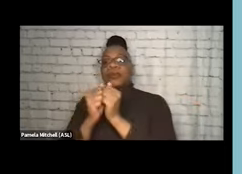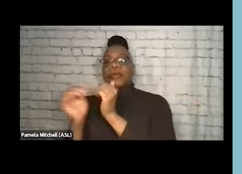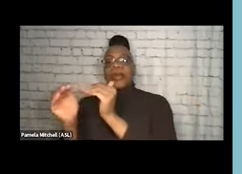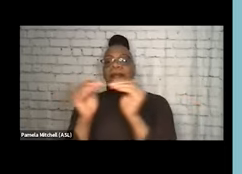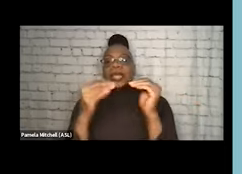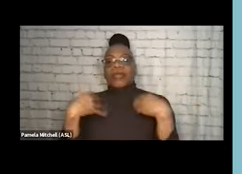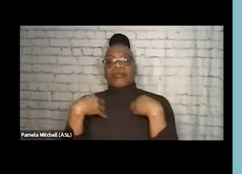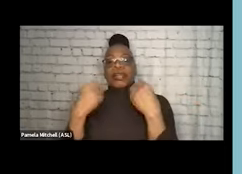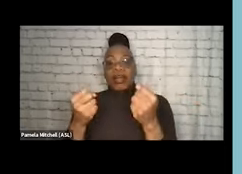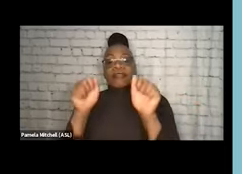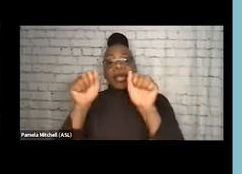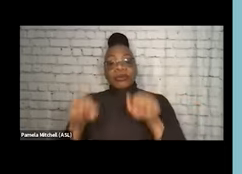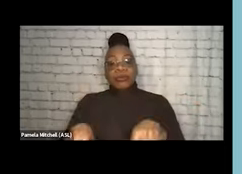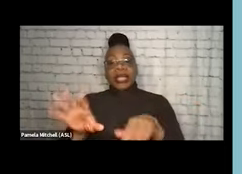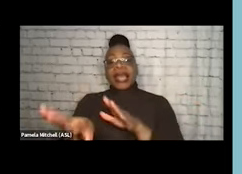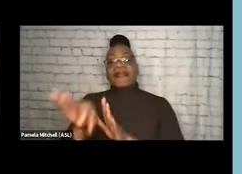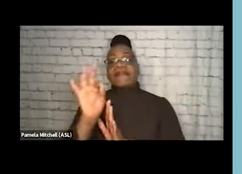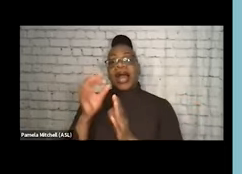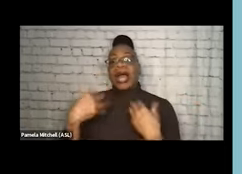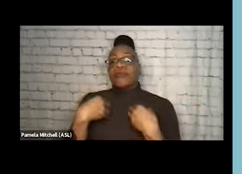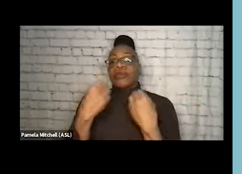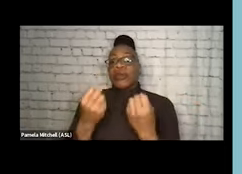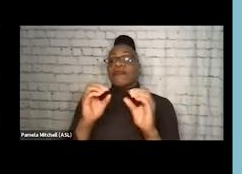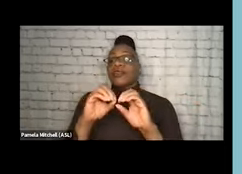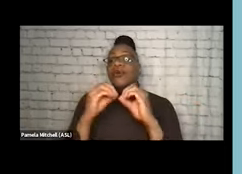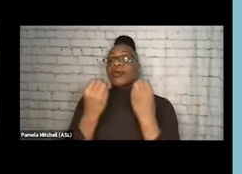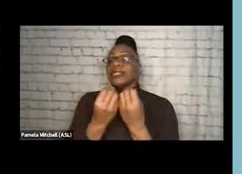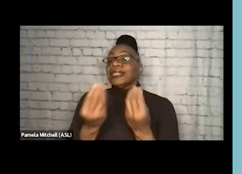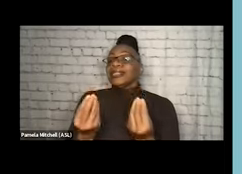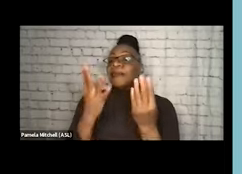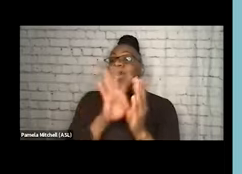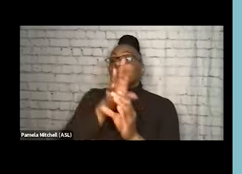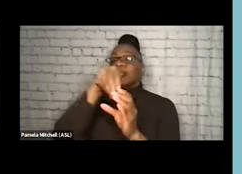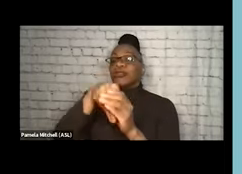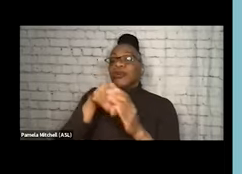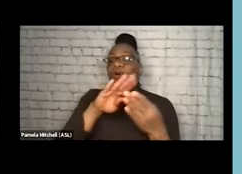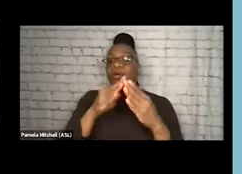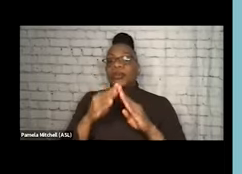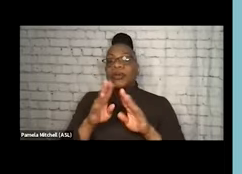so you can find recovery organizations in your community. And I just wanna elevate these as a resource,